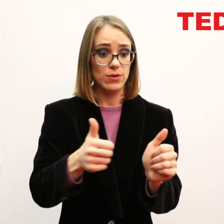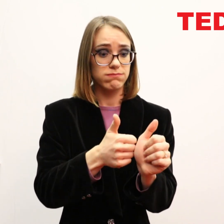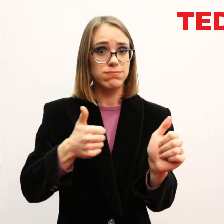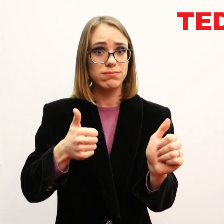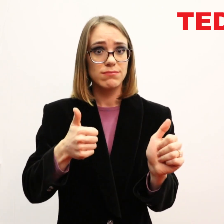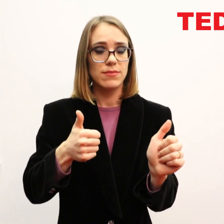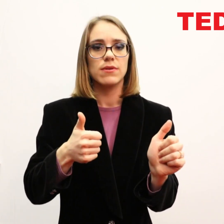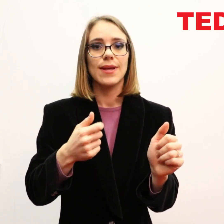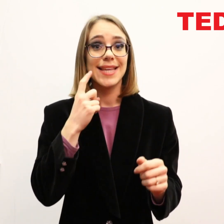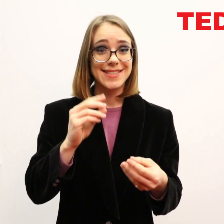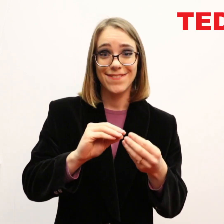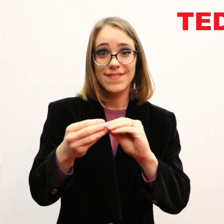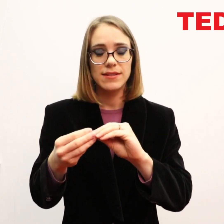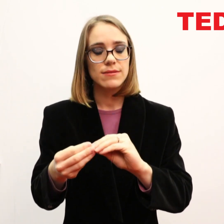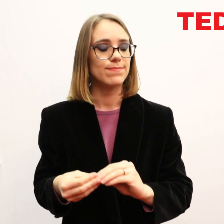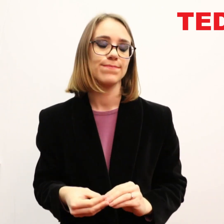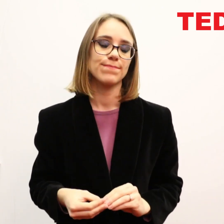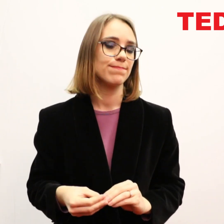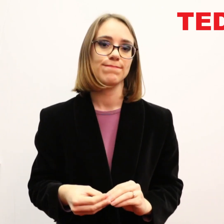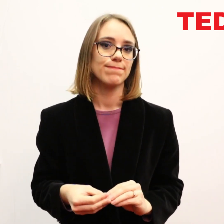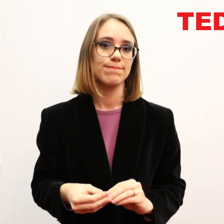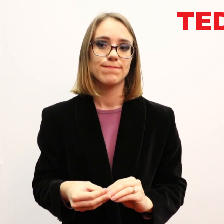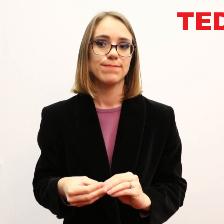And this language gap is not easily remedied.